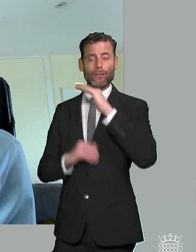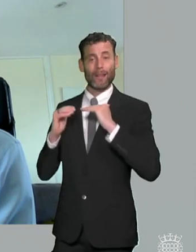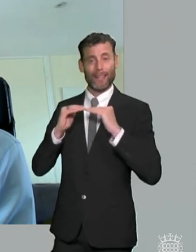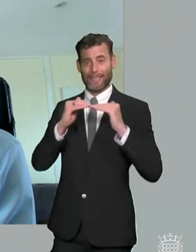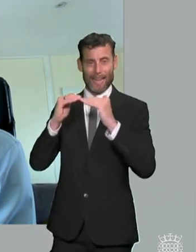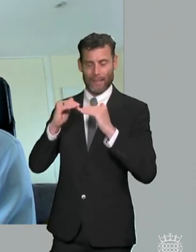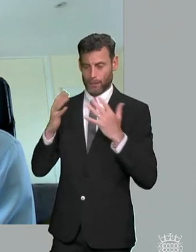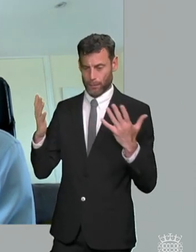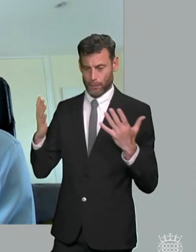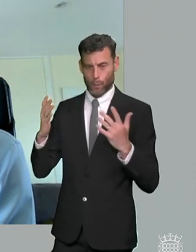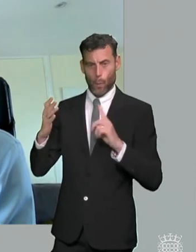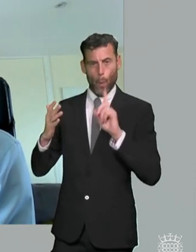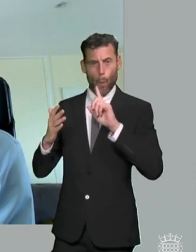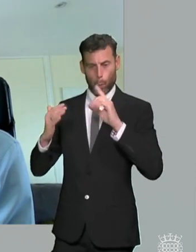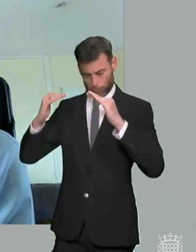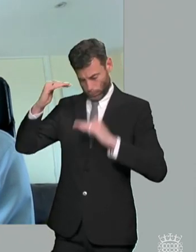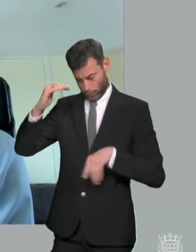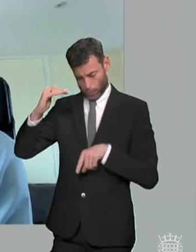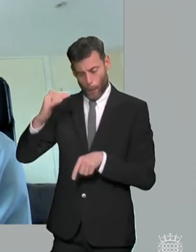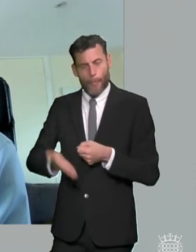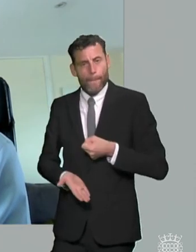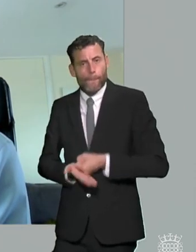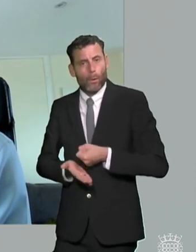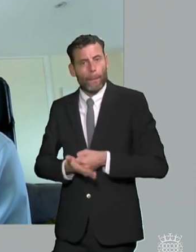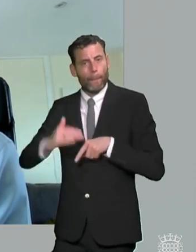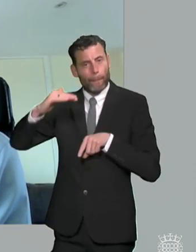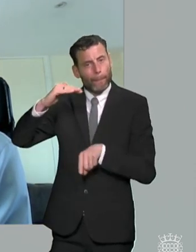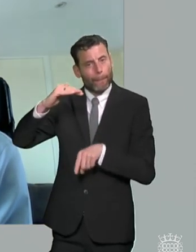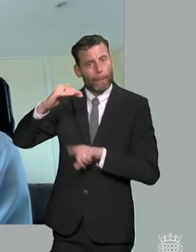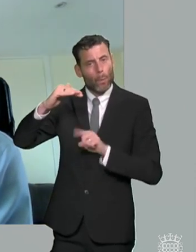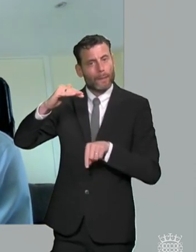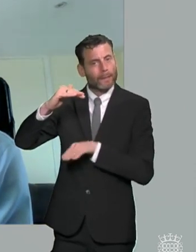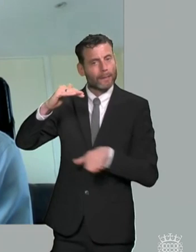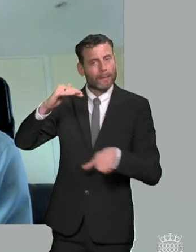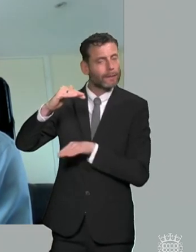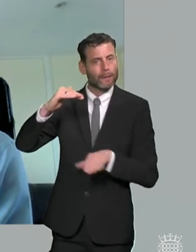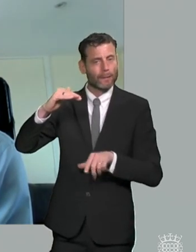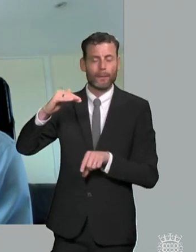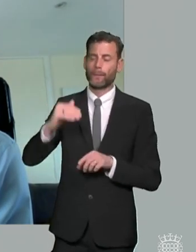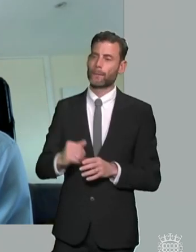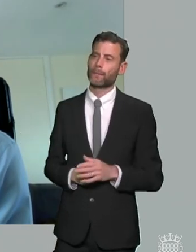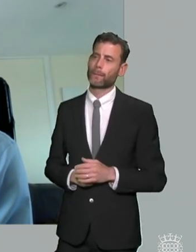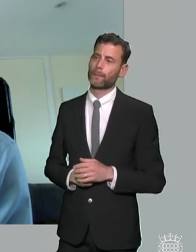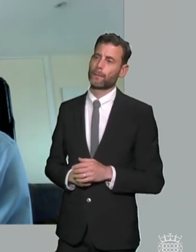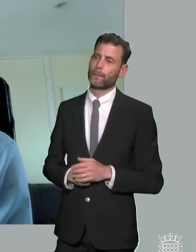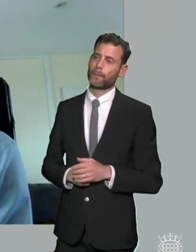there is no bottom um and um uh the feedback we're getting from from families in a minute is